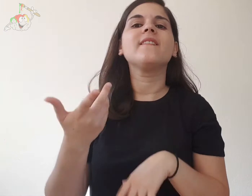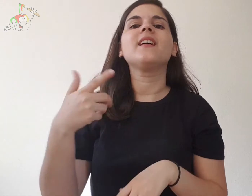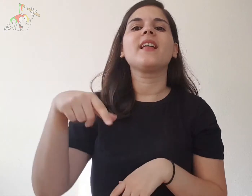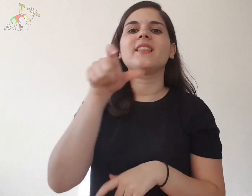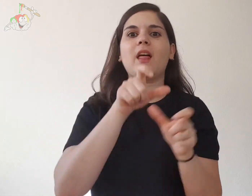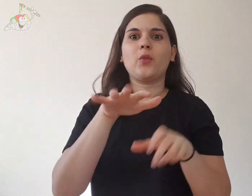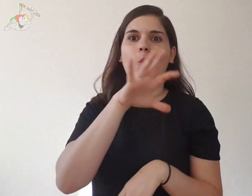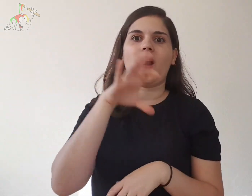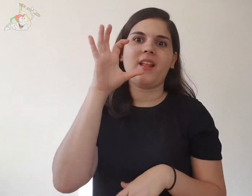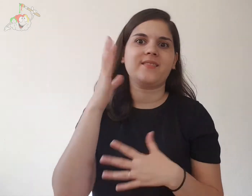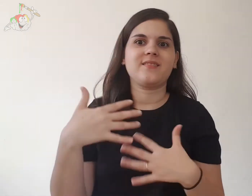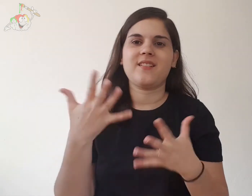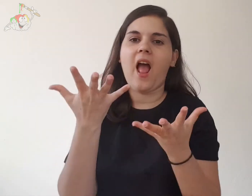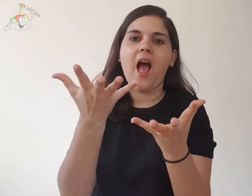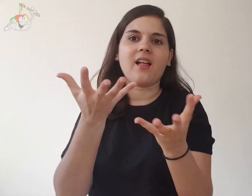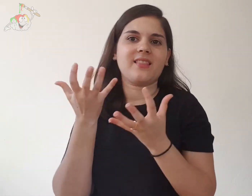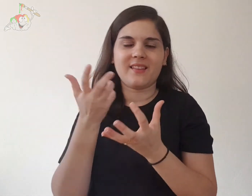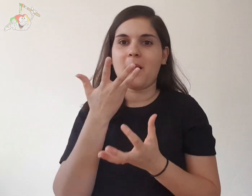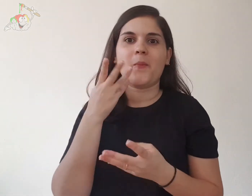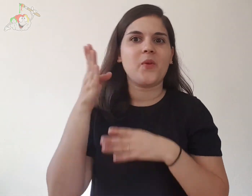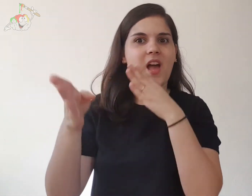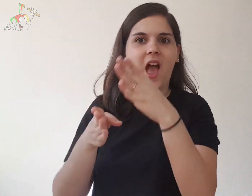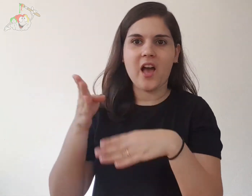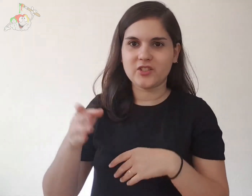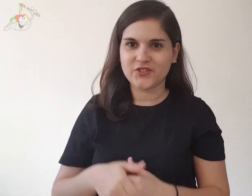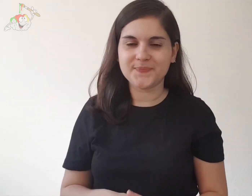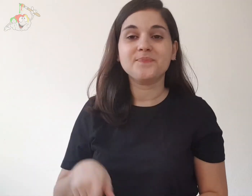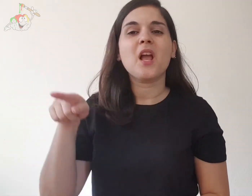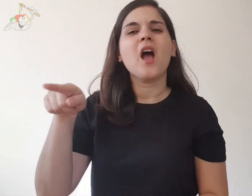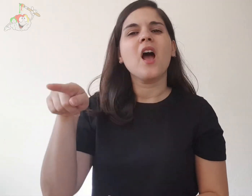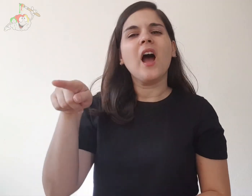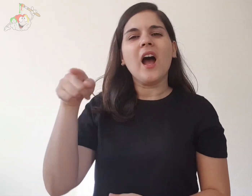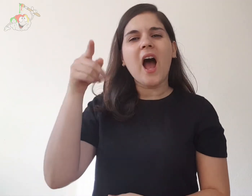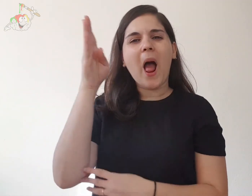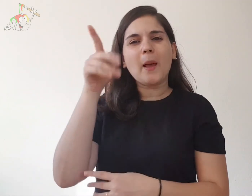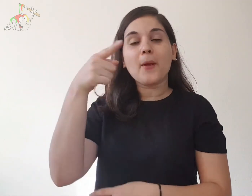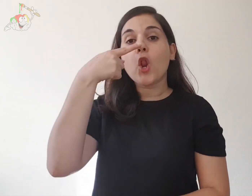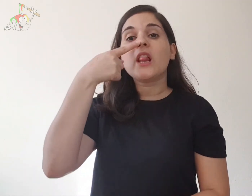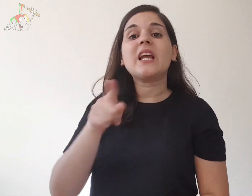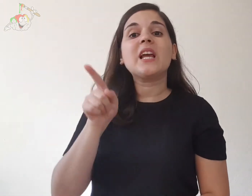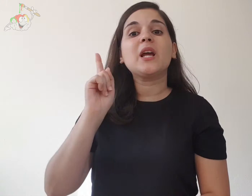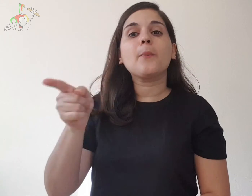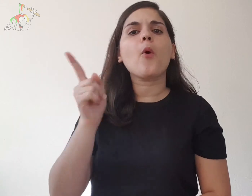tourists are attracted to it and want to go there. The type of tree